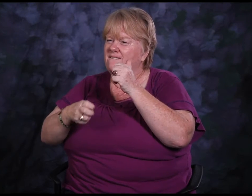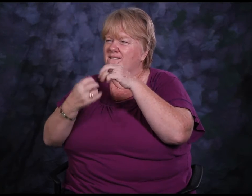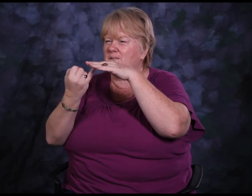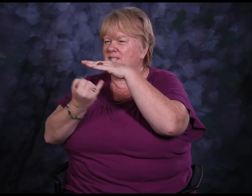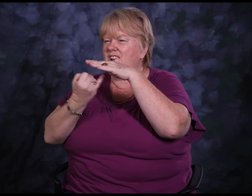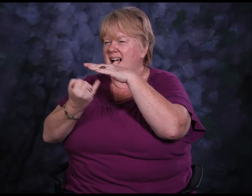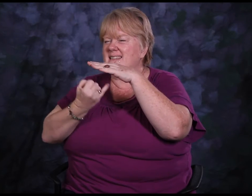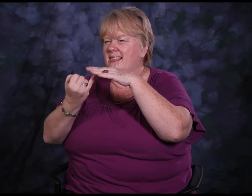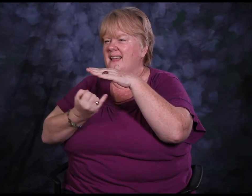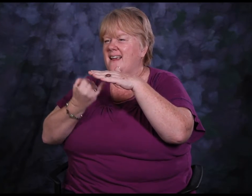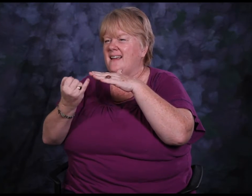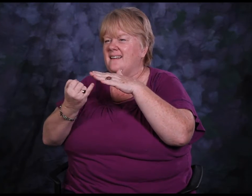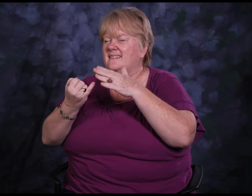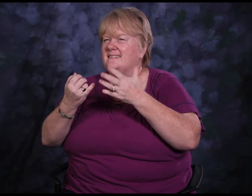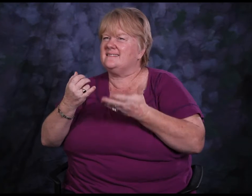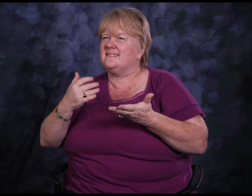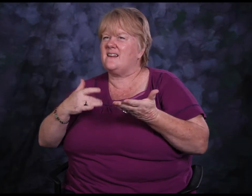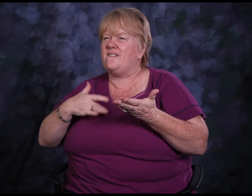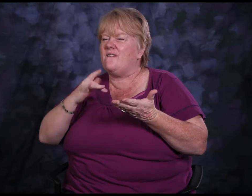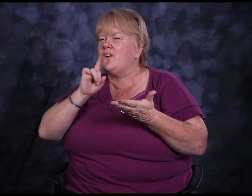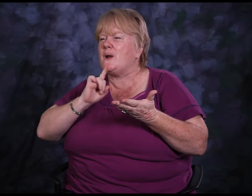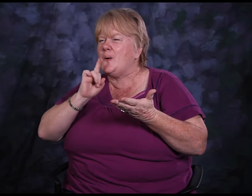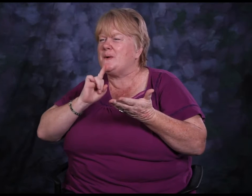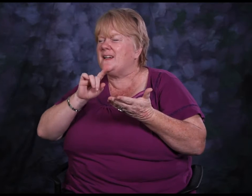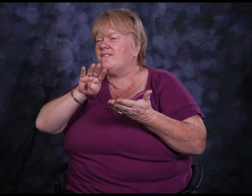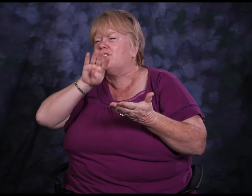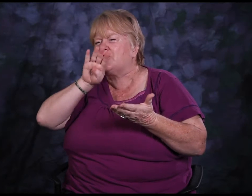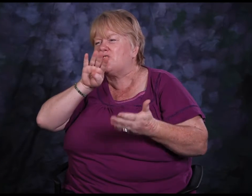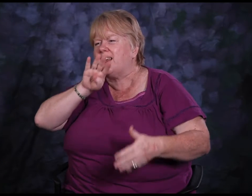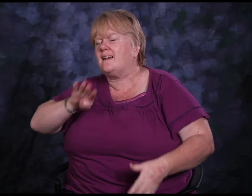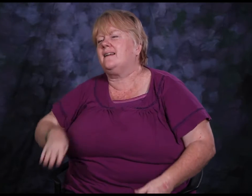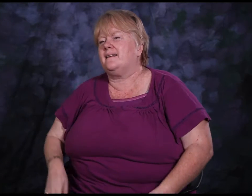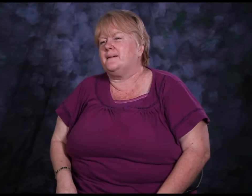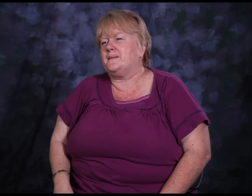and it was very isolating, lonely and frustrating.